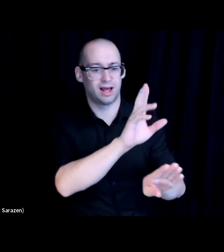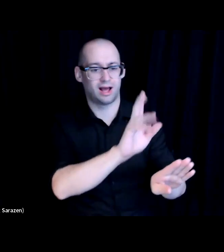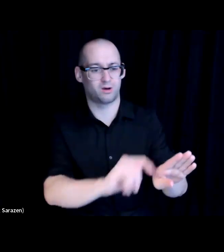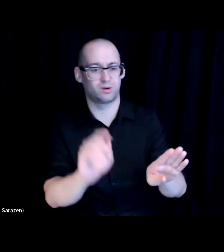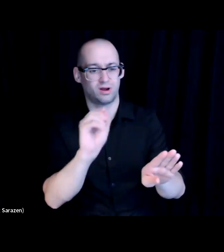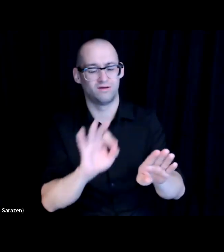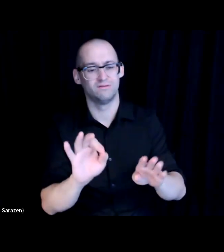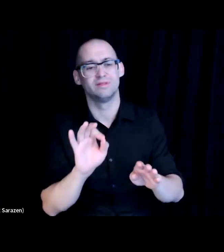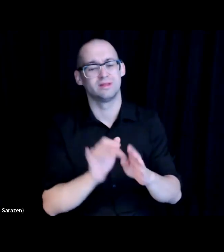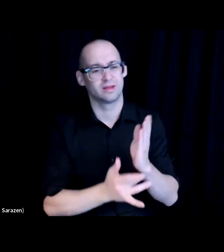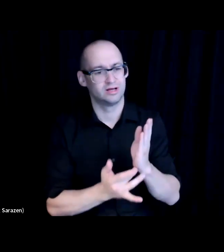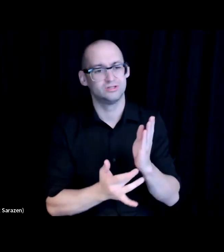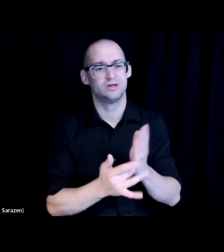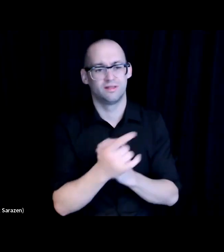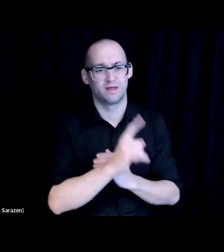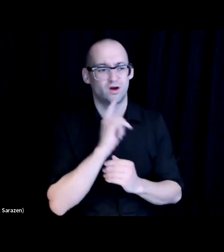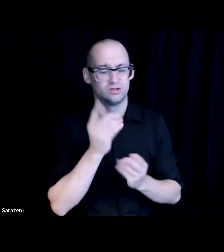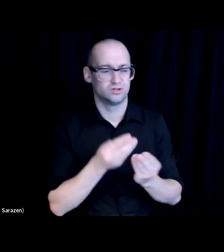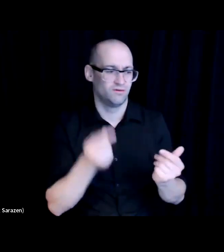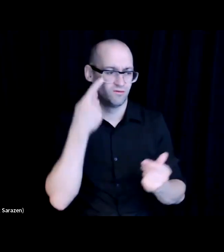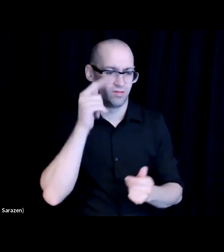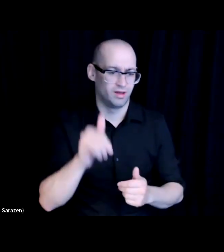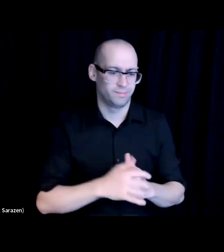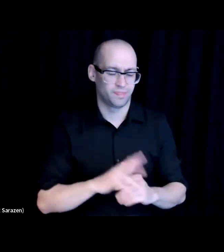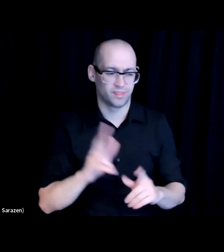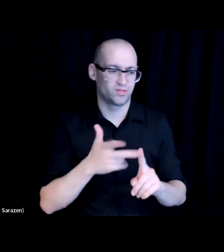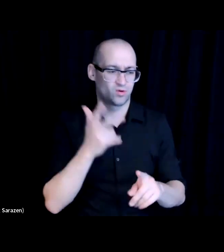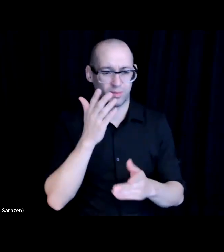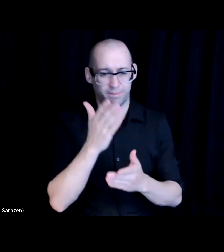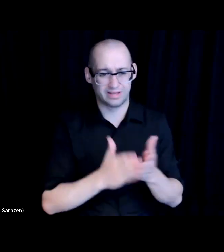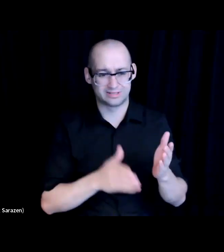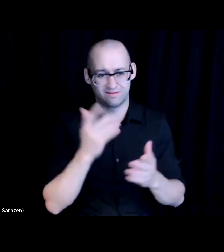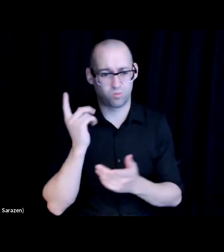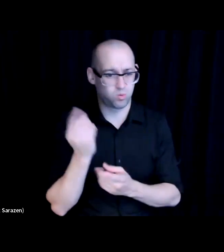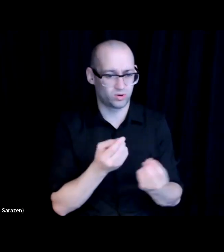ones that are solving for it. The third piece of what we do, which is super important to think.